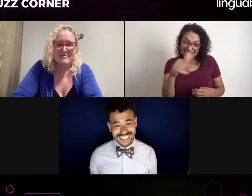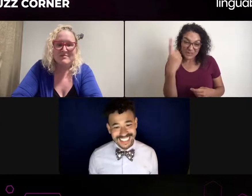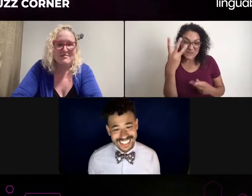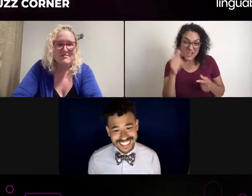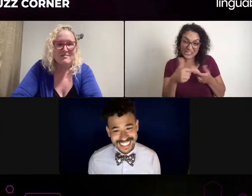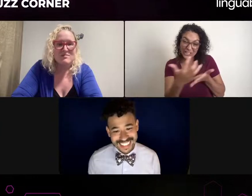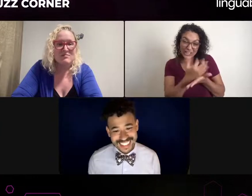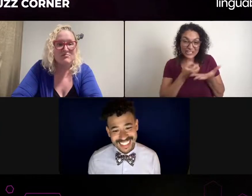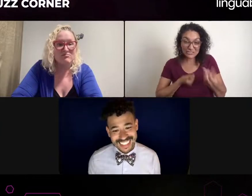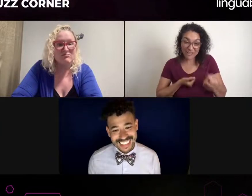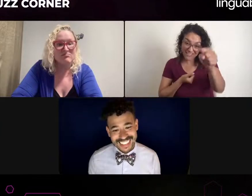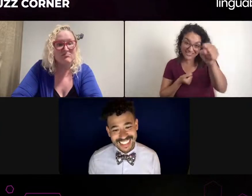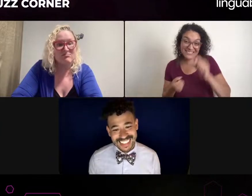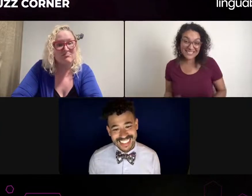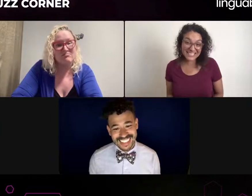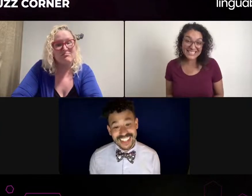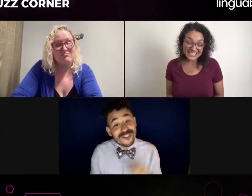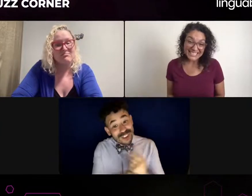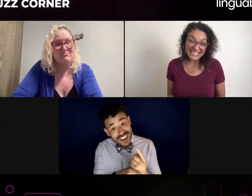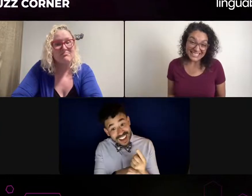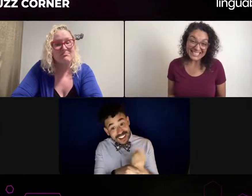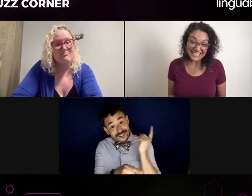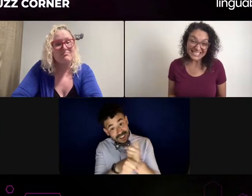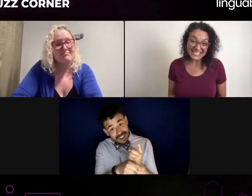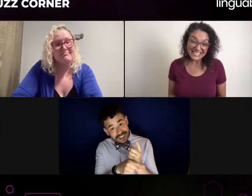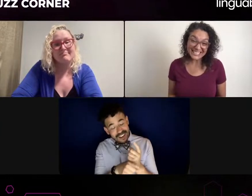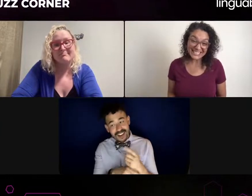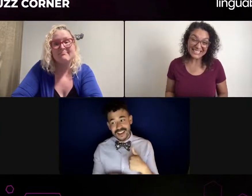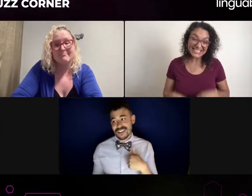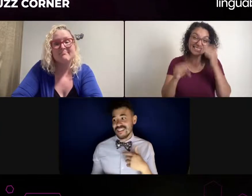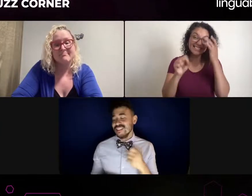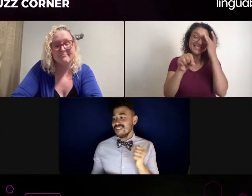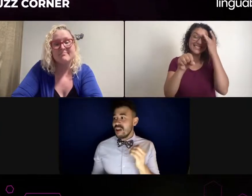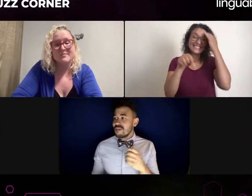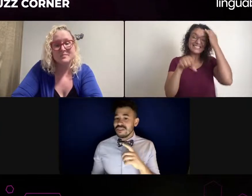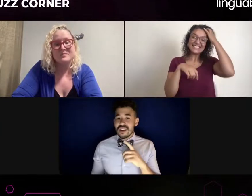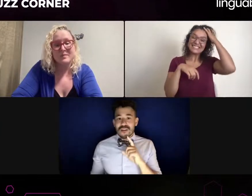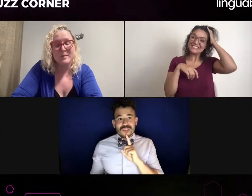It's all about that connection and are you with me